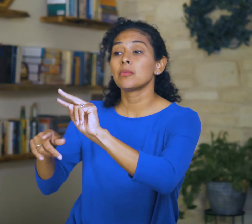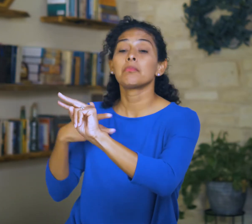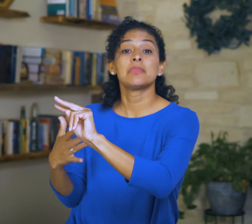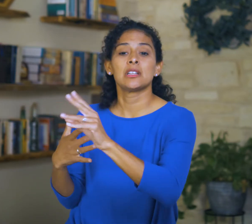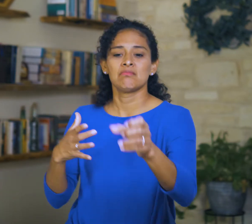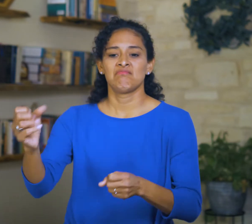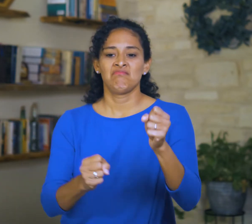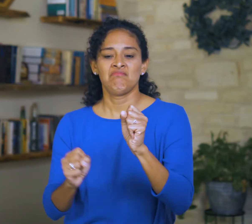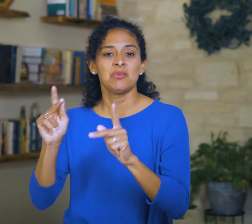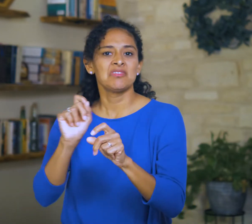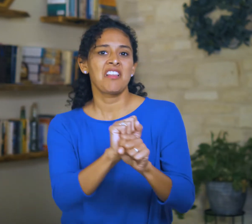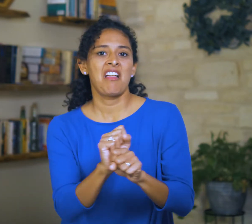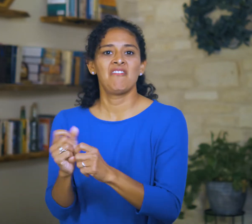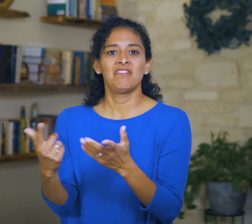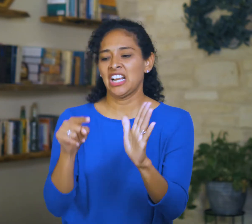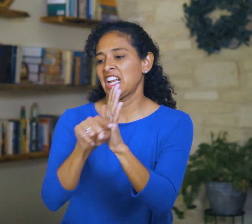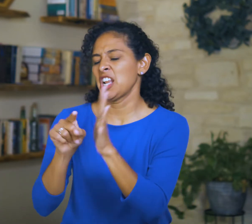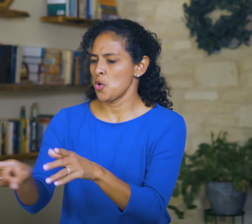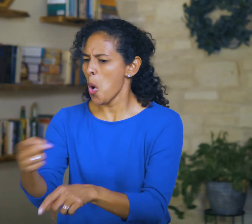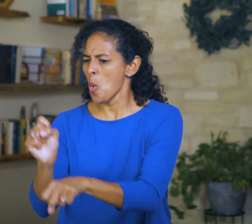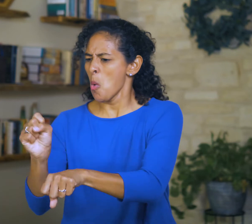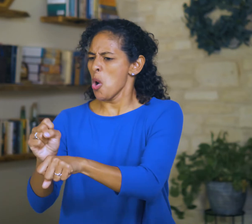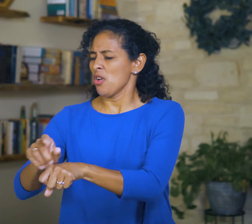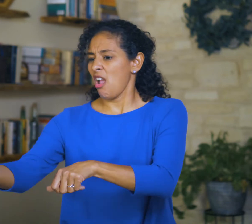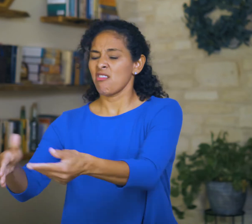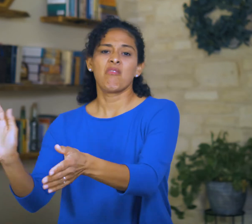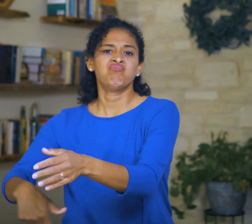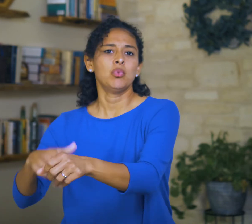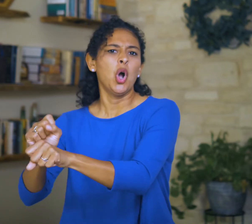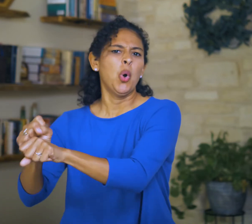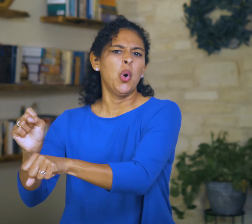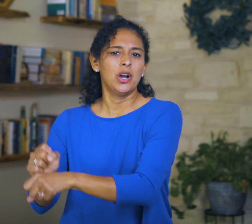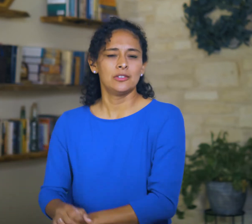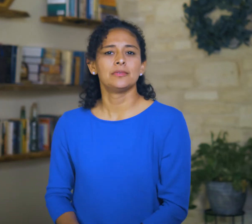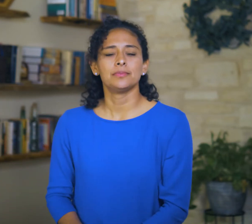will enslave people, kill people, and work themselves to death.